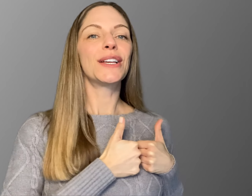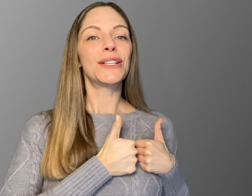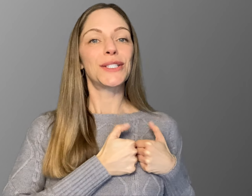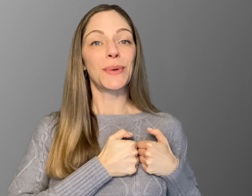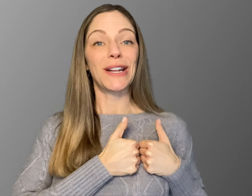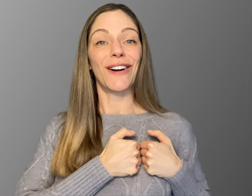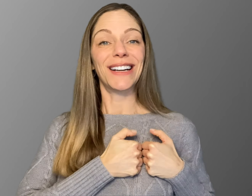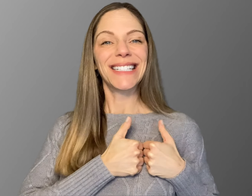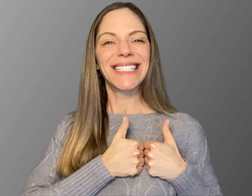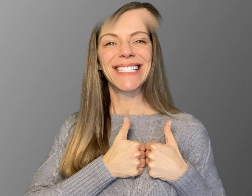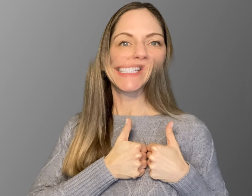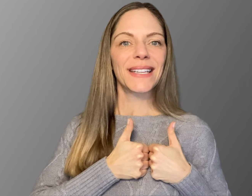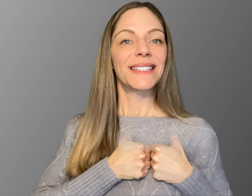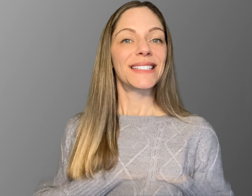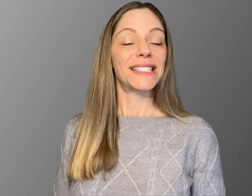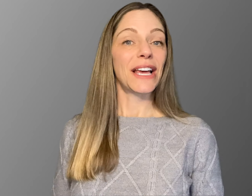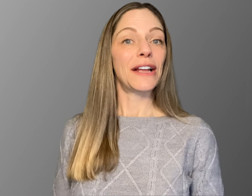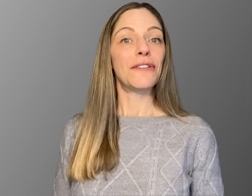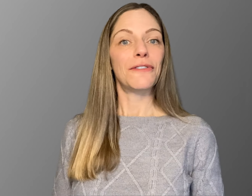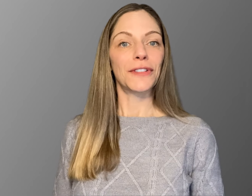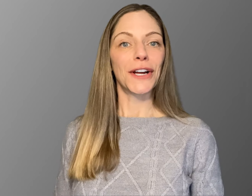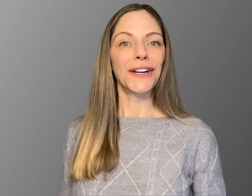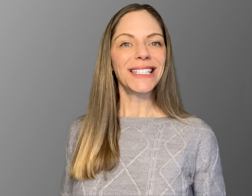"Sweetheart" To sign FLIRT